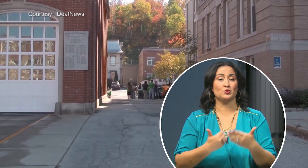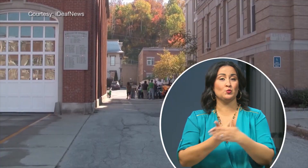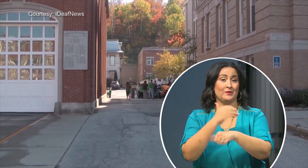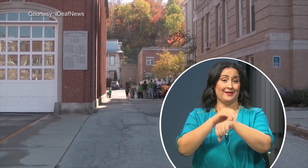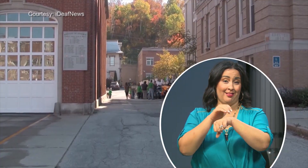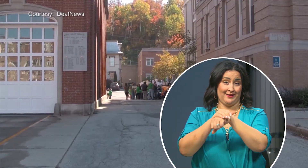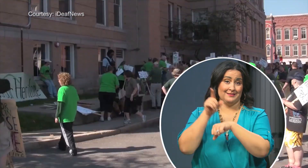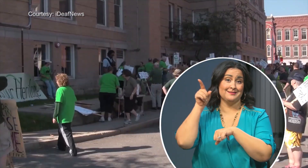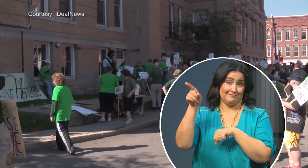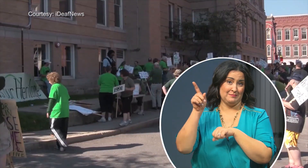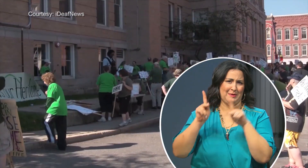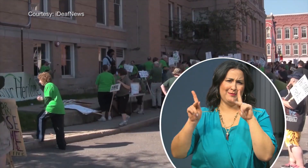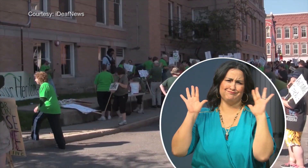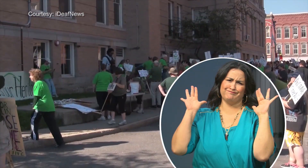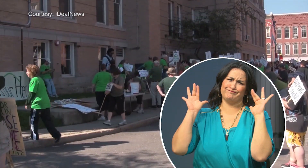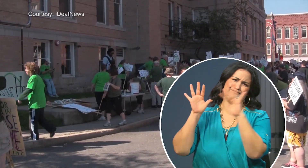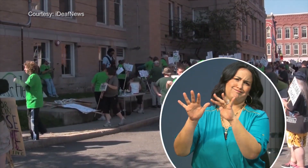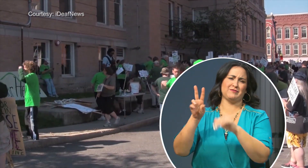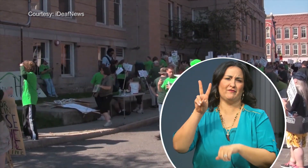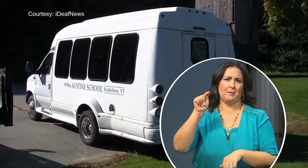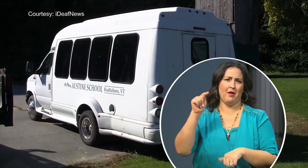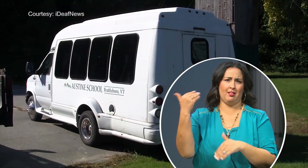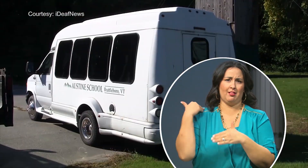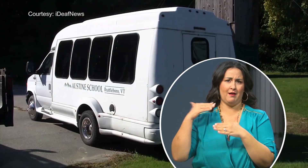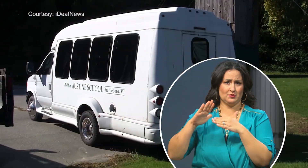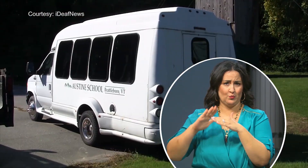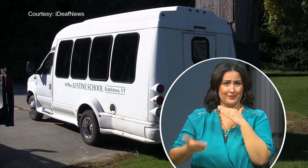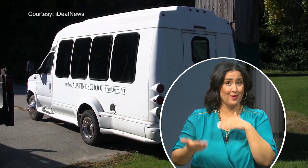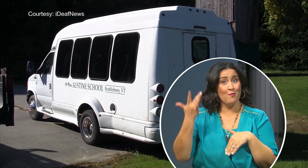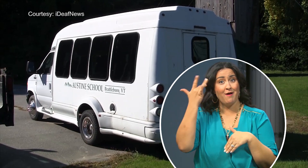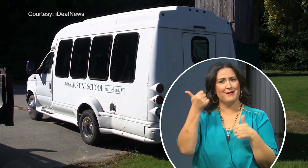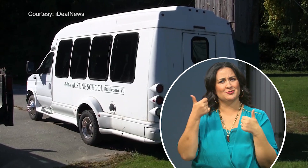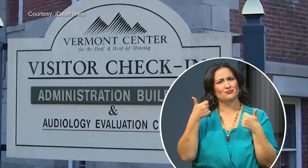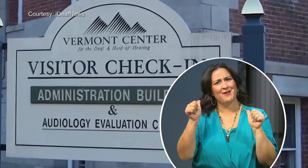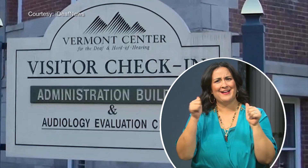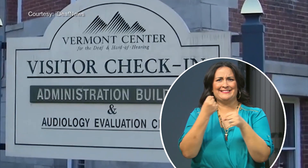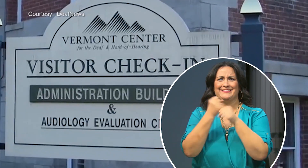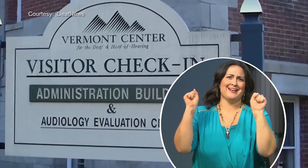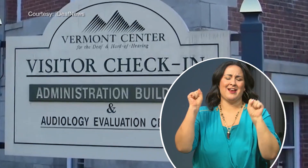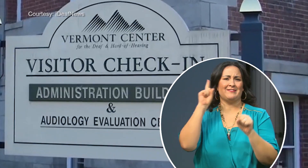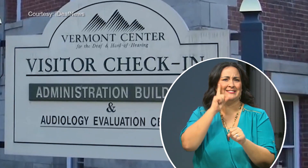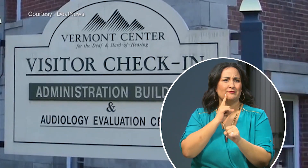People from around New England gathered in Vermont this weekend to try and save a school.